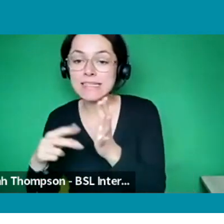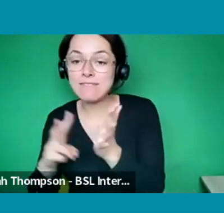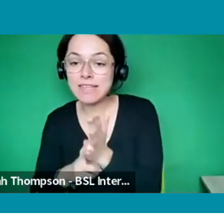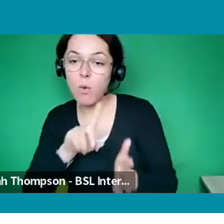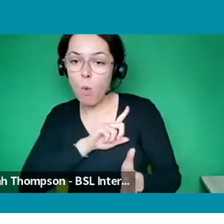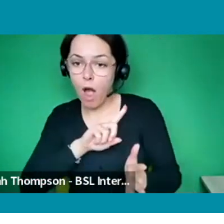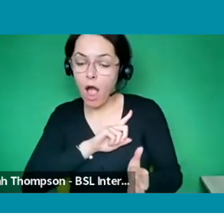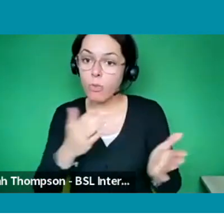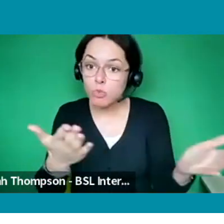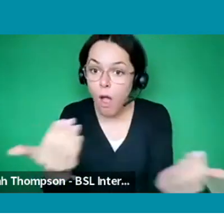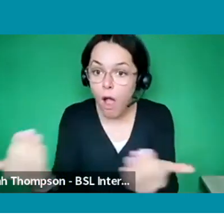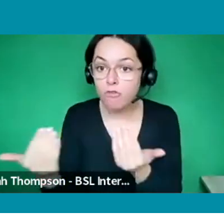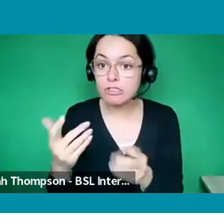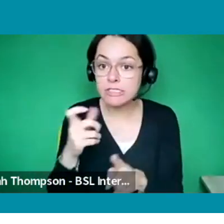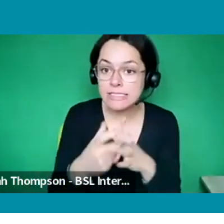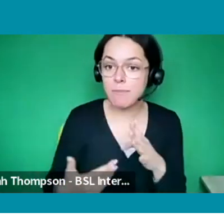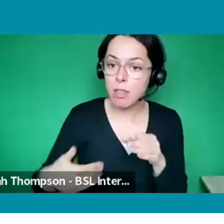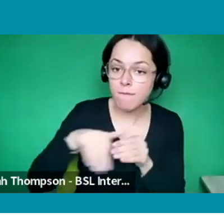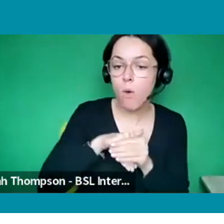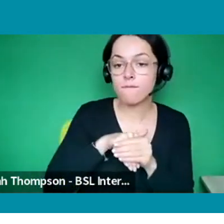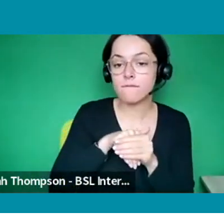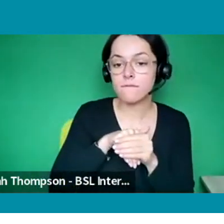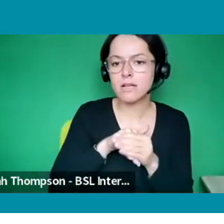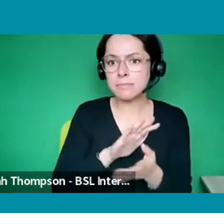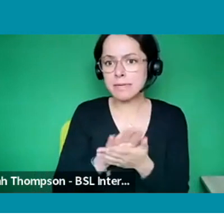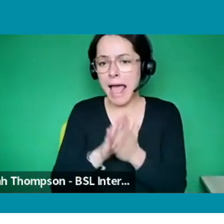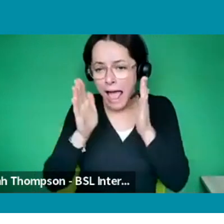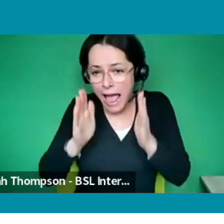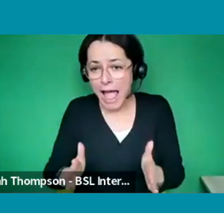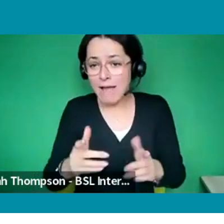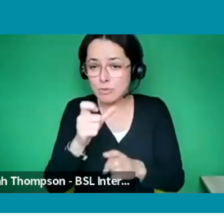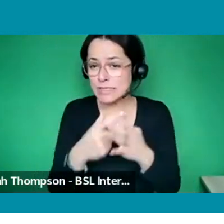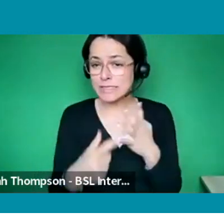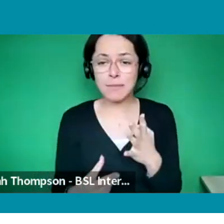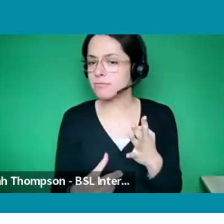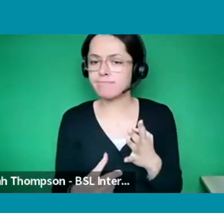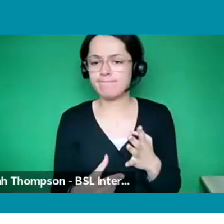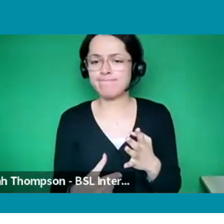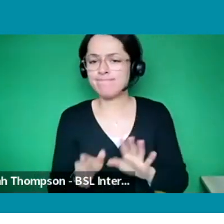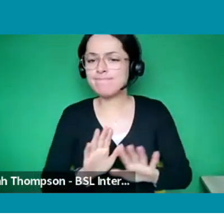It doesn't mean you'll only be disabled if only be disabled apply, but that's why we